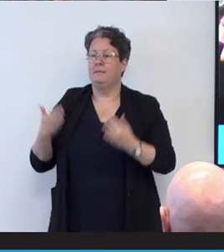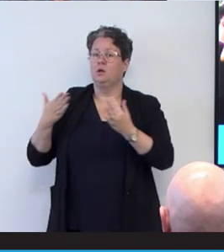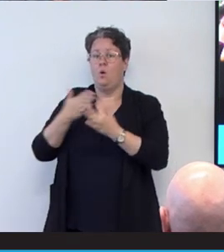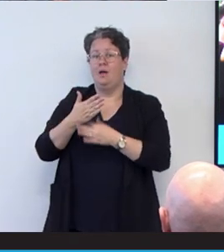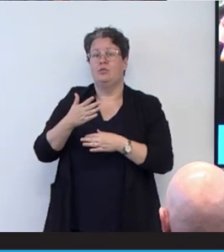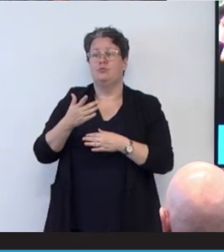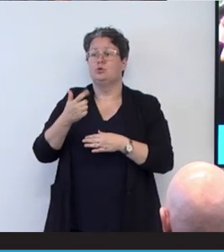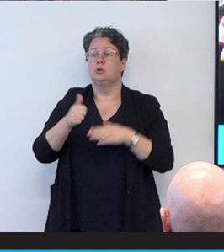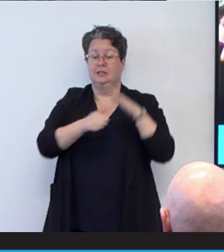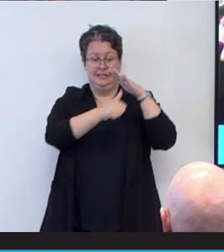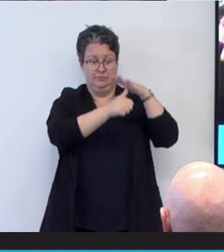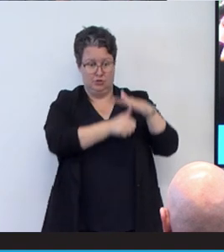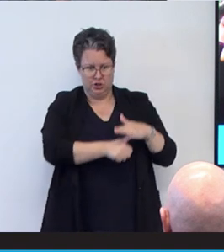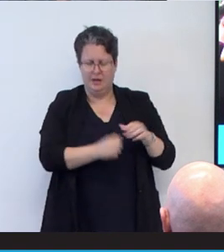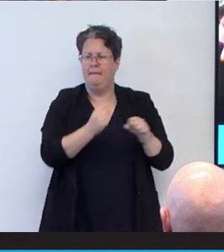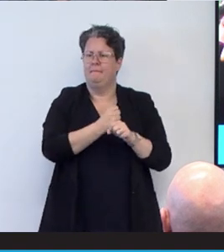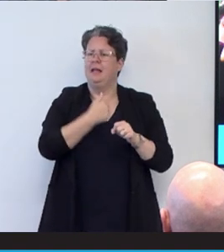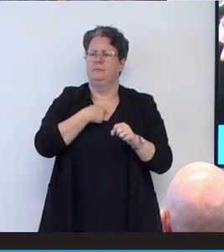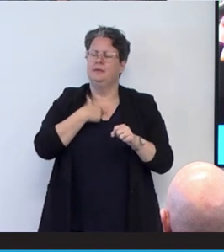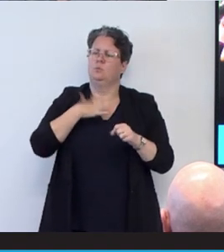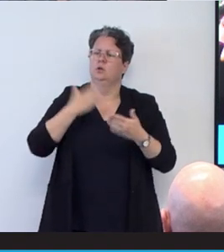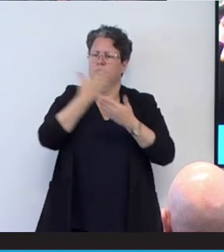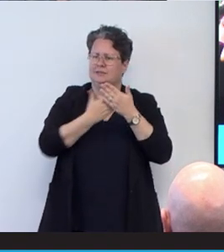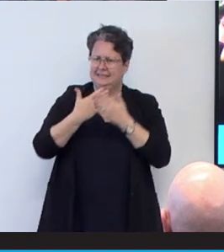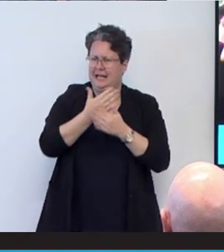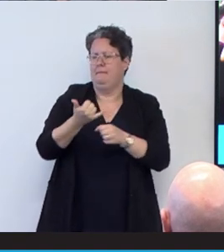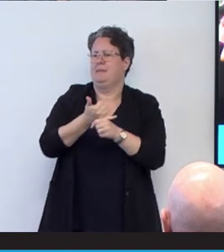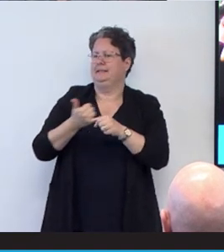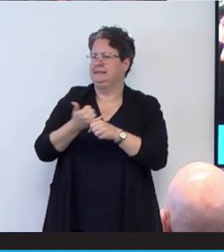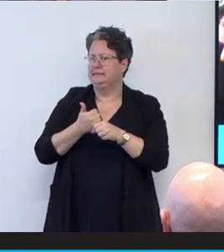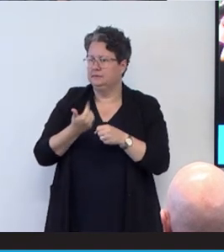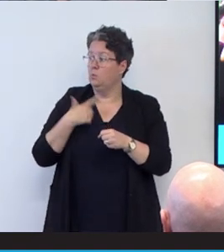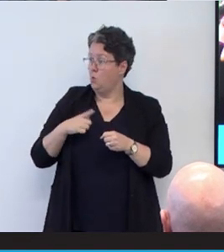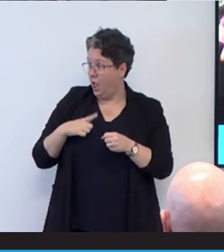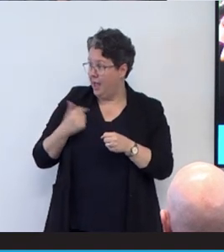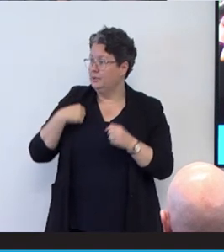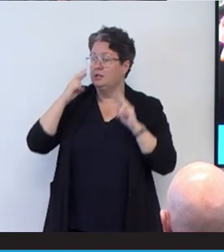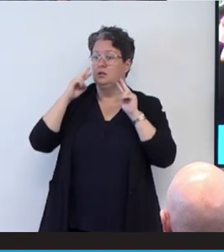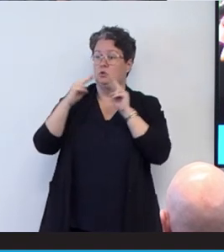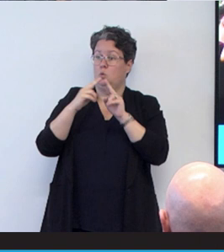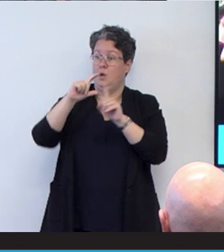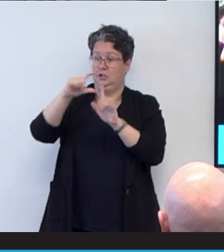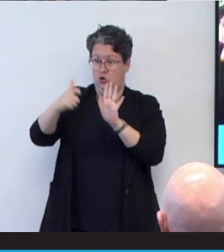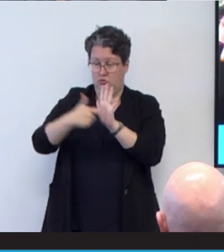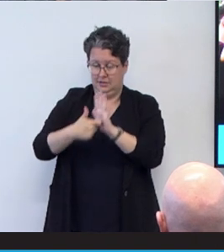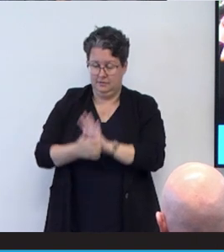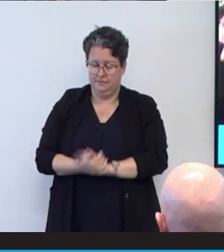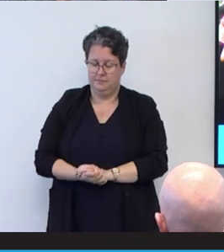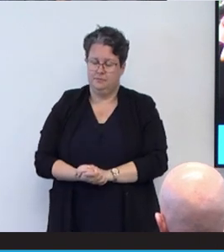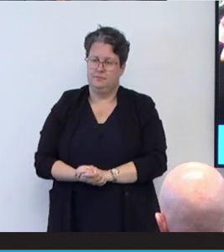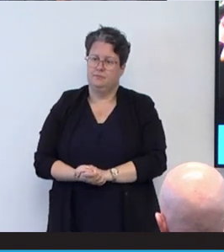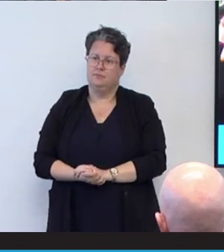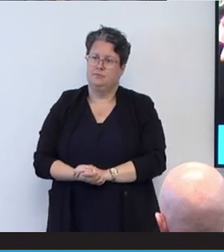medicine, because I started to see a doctor. There's a lesson about medicine that someone